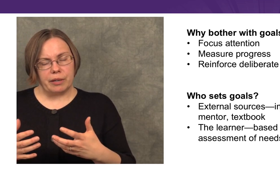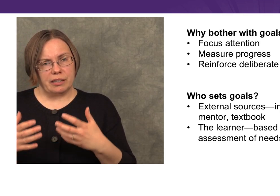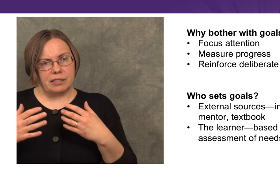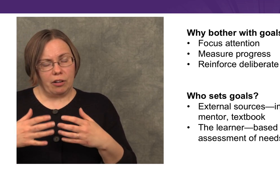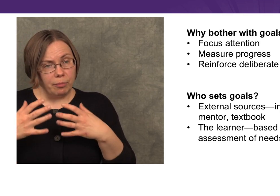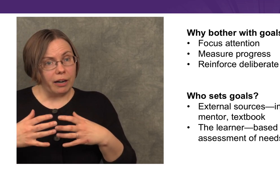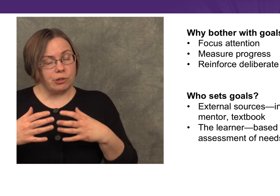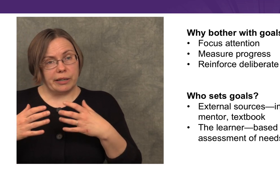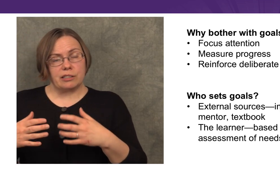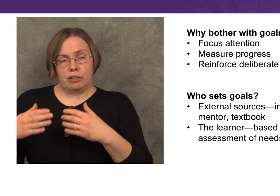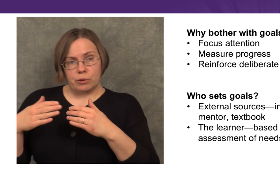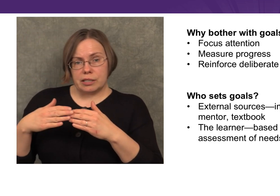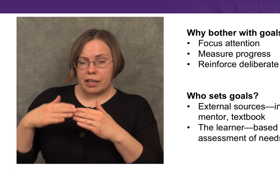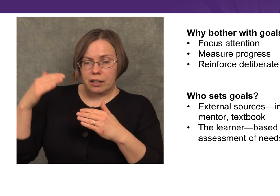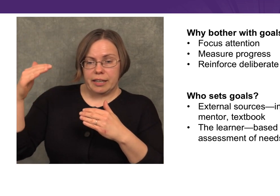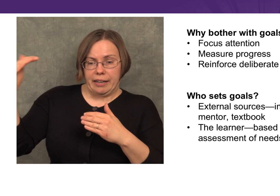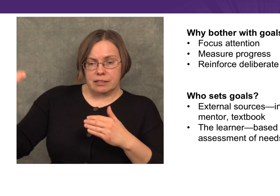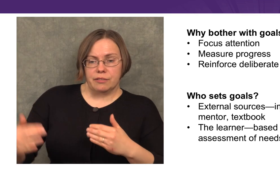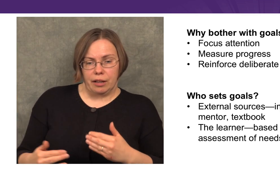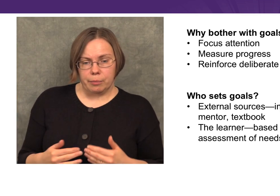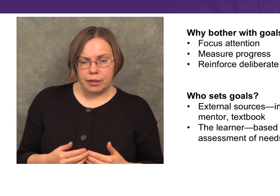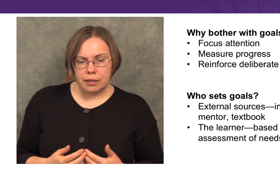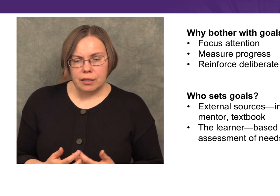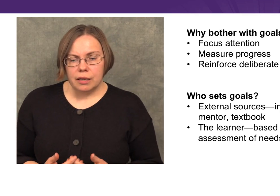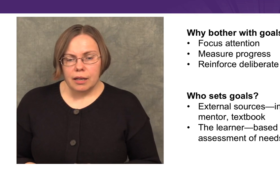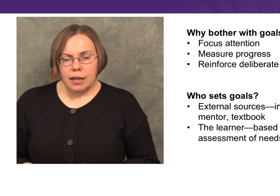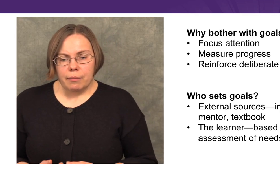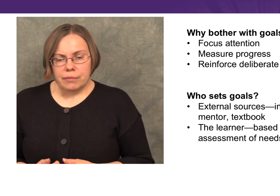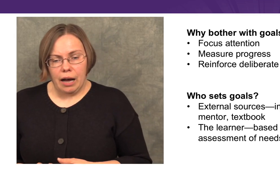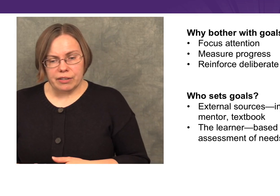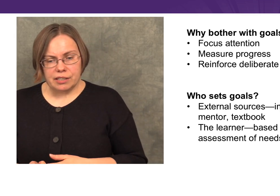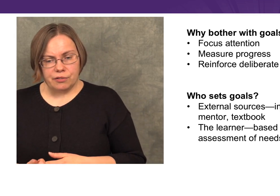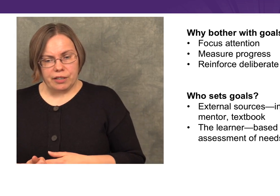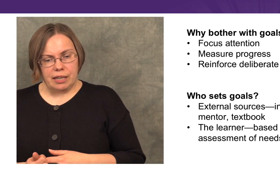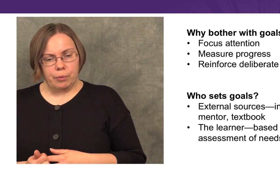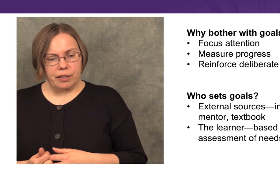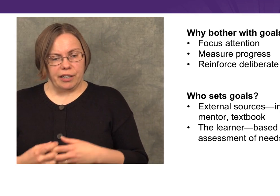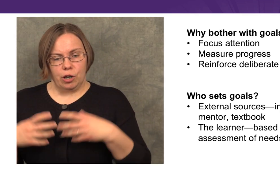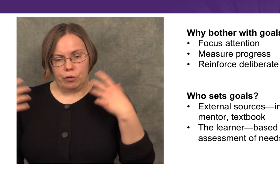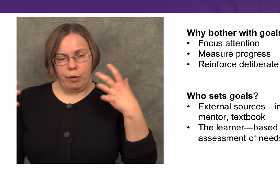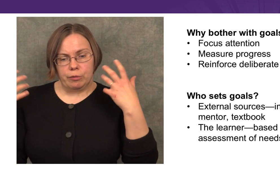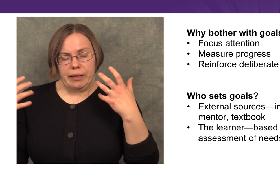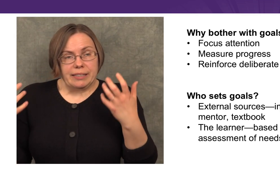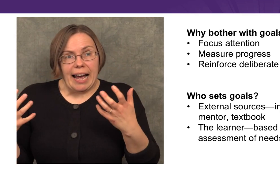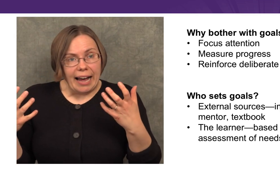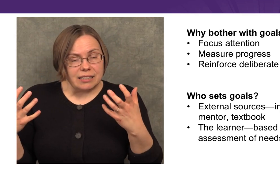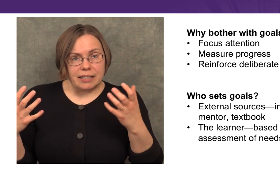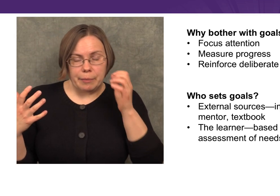because self-monitoring is also a skill that has to develop. Novices, for example, can get overwhelmed by the task.